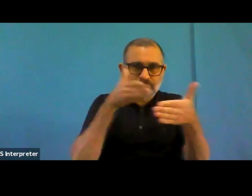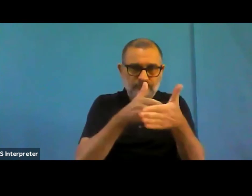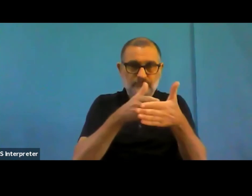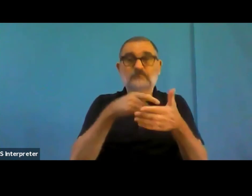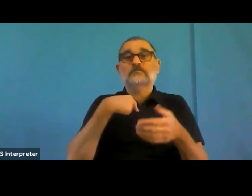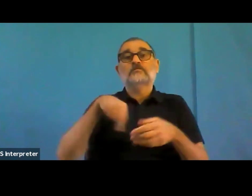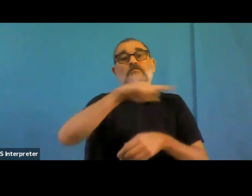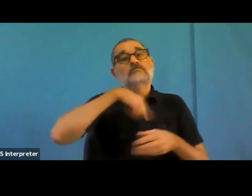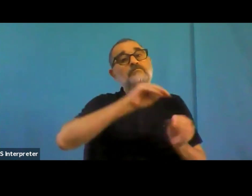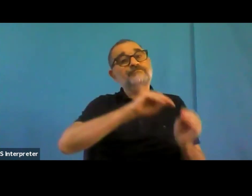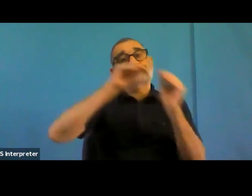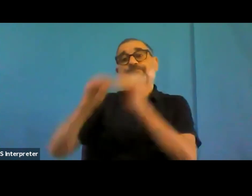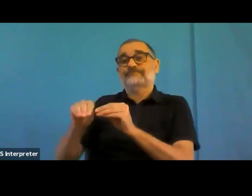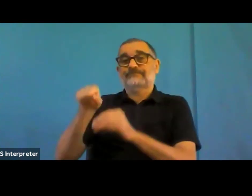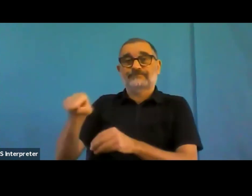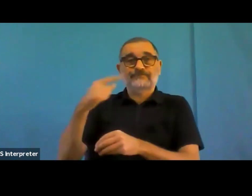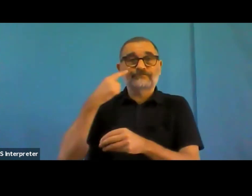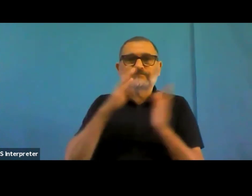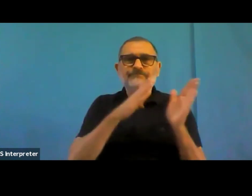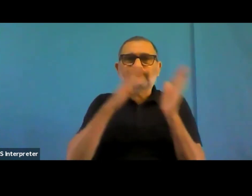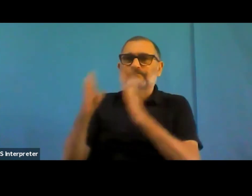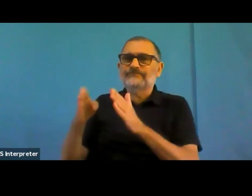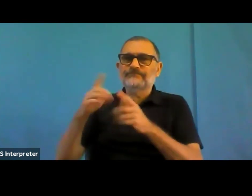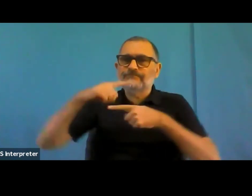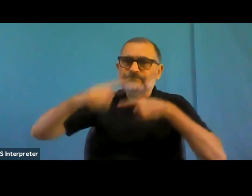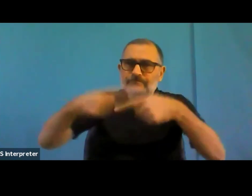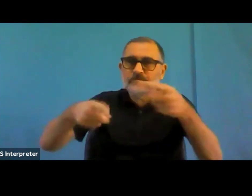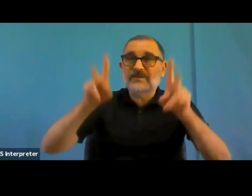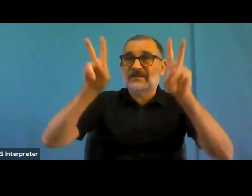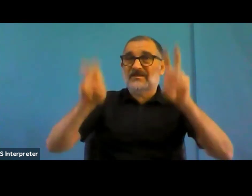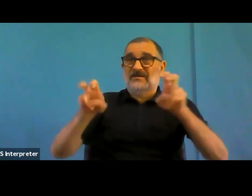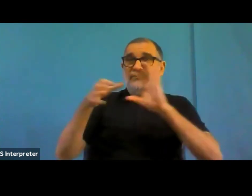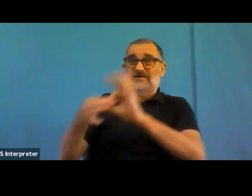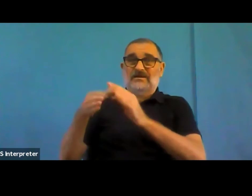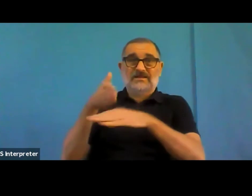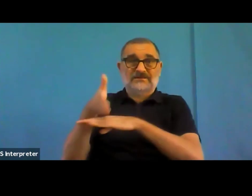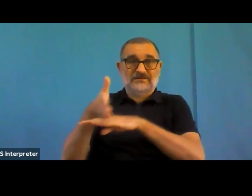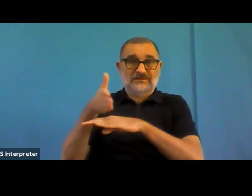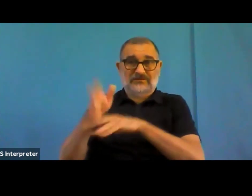is that some, some of the members in our groups said that the accessibility statement is sometimes